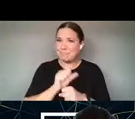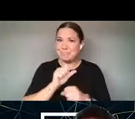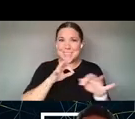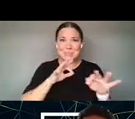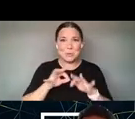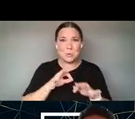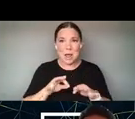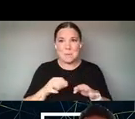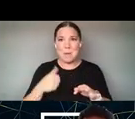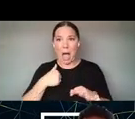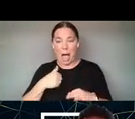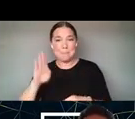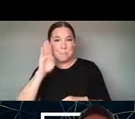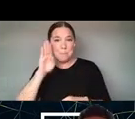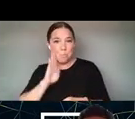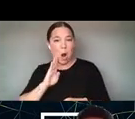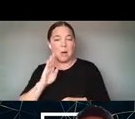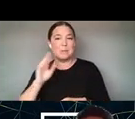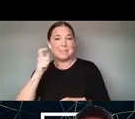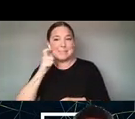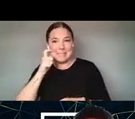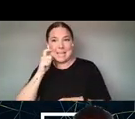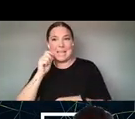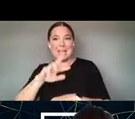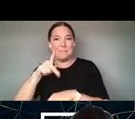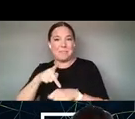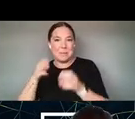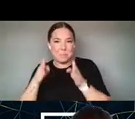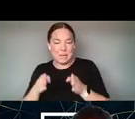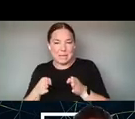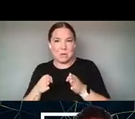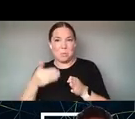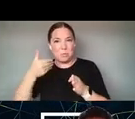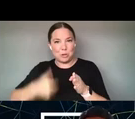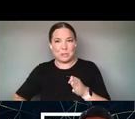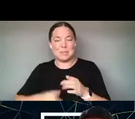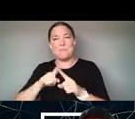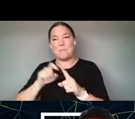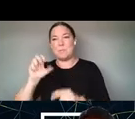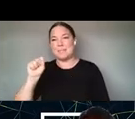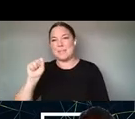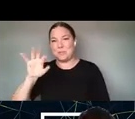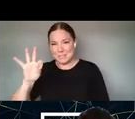FILIPINA HUMAN BEING BASED OUT IN SAN FRANCISCO BAY AREA. I AM WEARING A BLUE TOP,